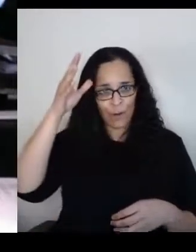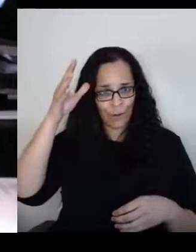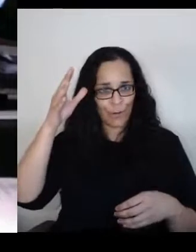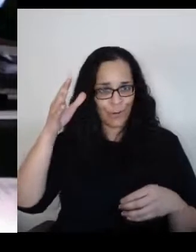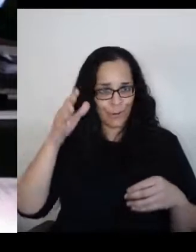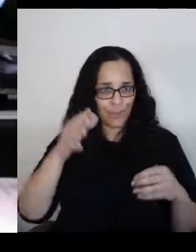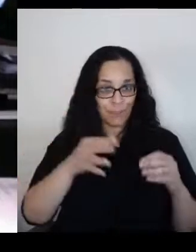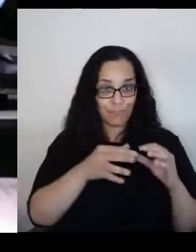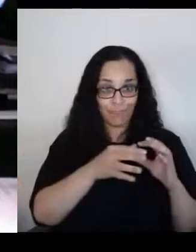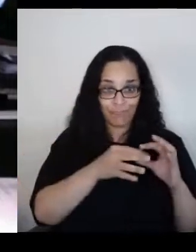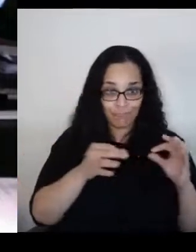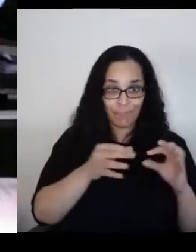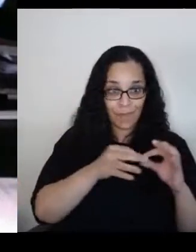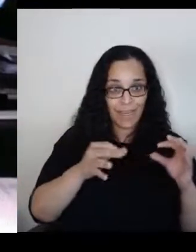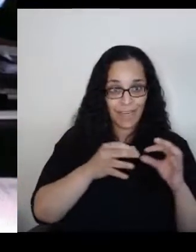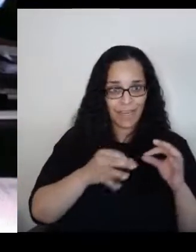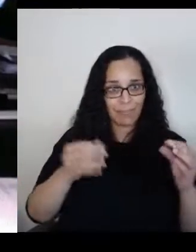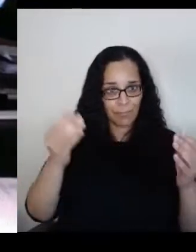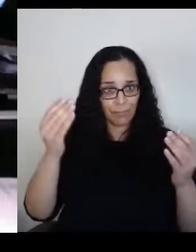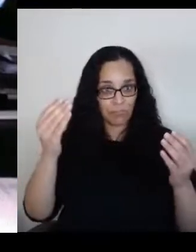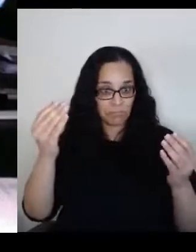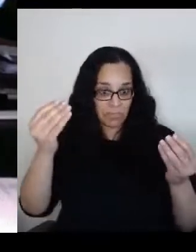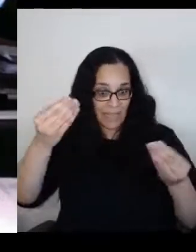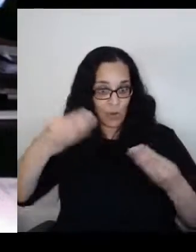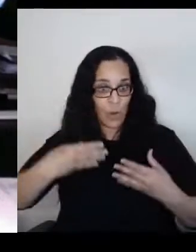on the eve of his escape from Dachau